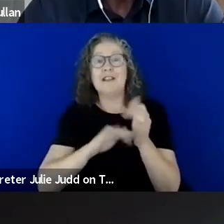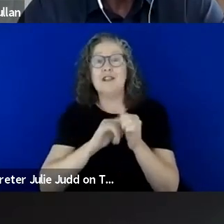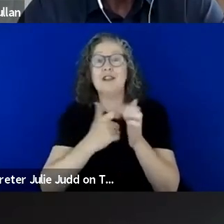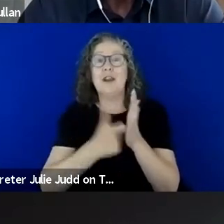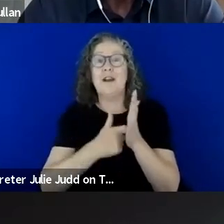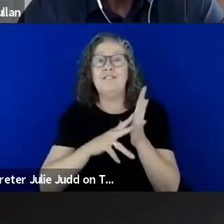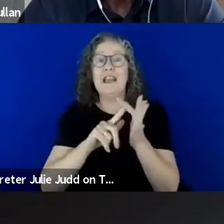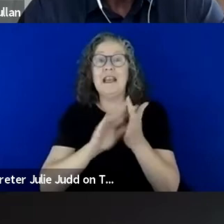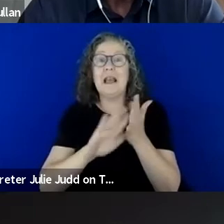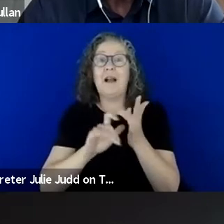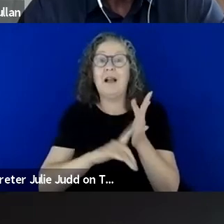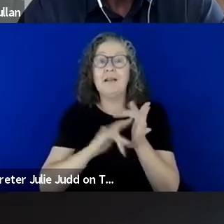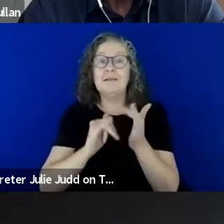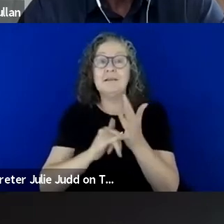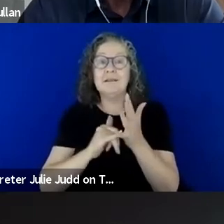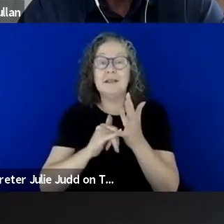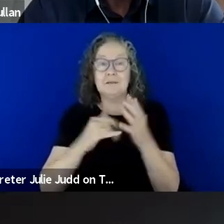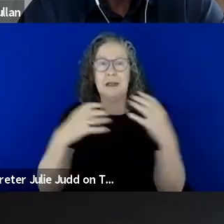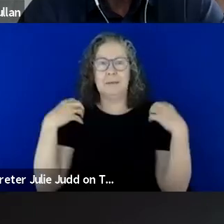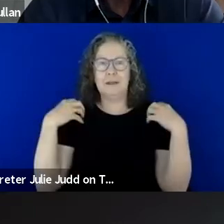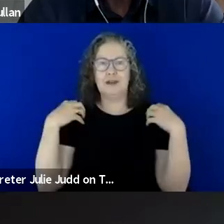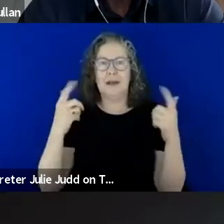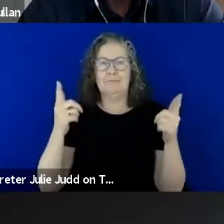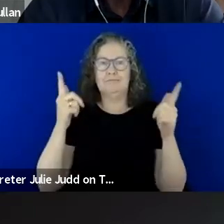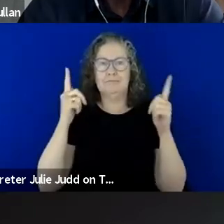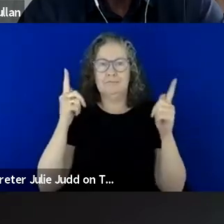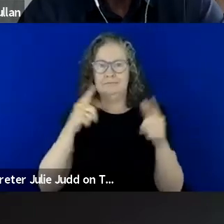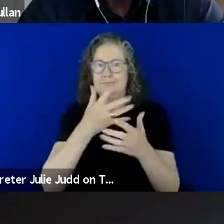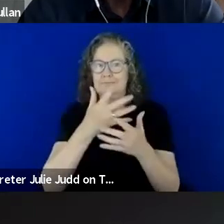has a huge amount of experience in this space. Colleen holds multiple disability